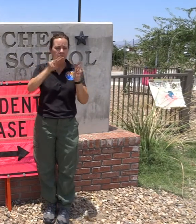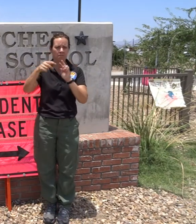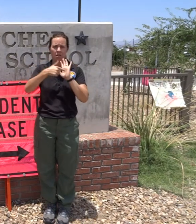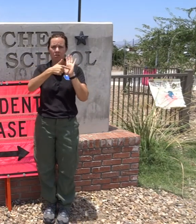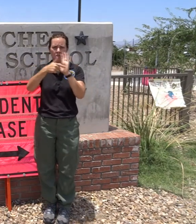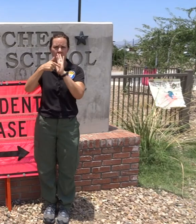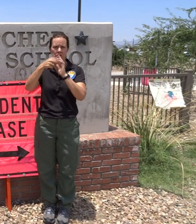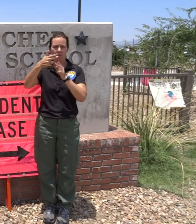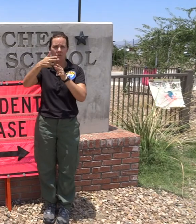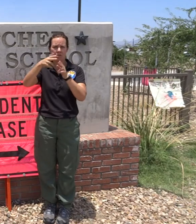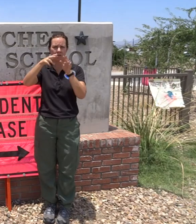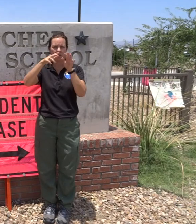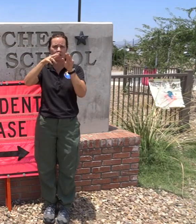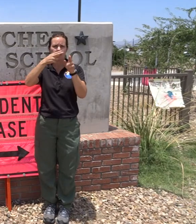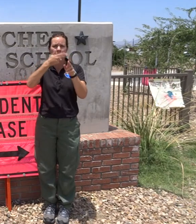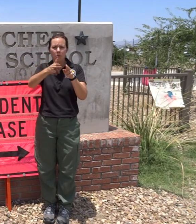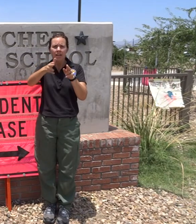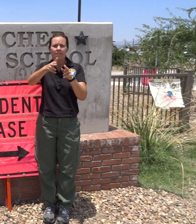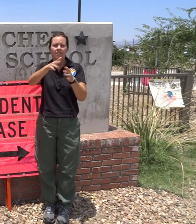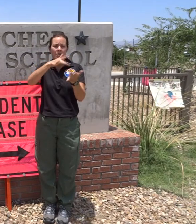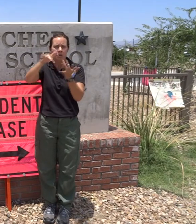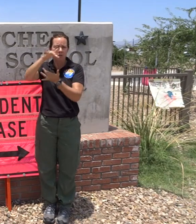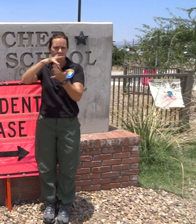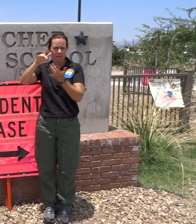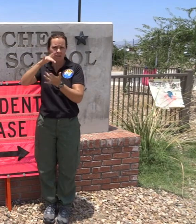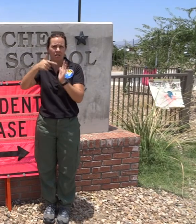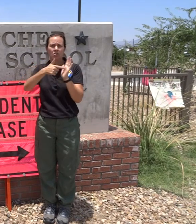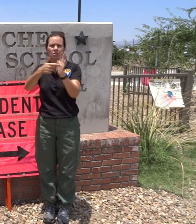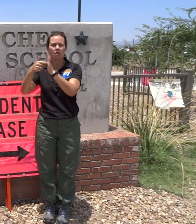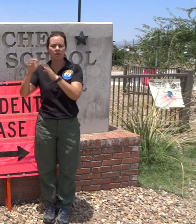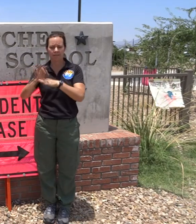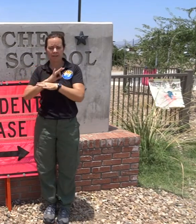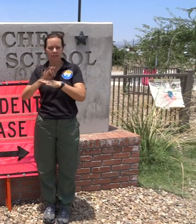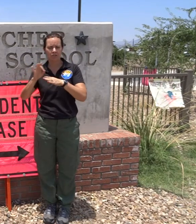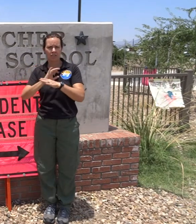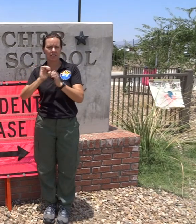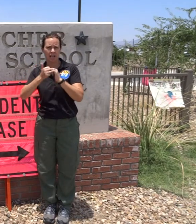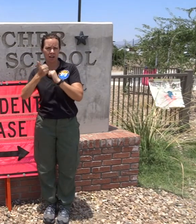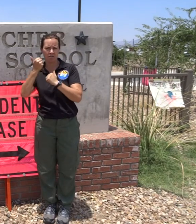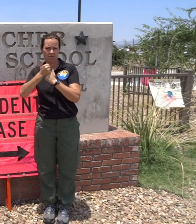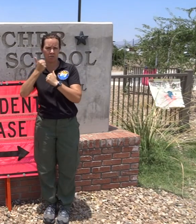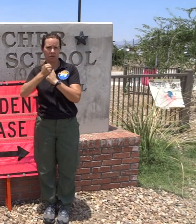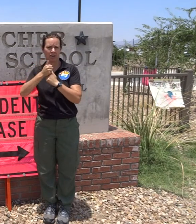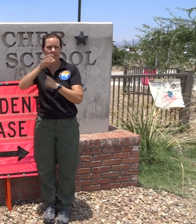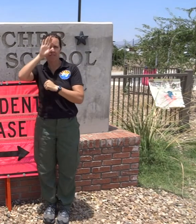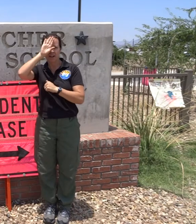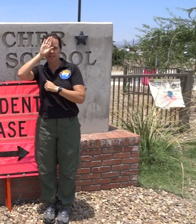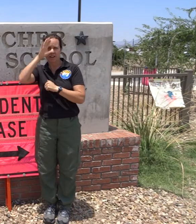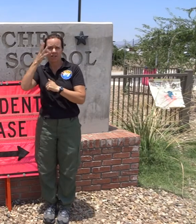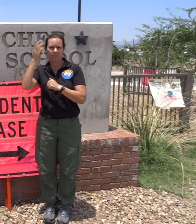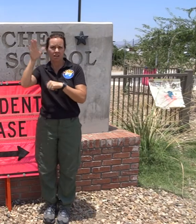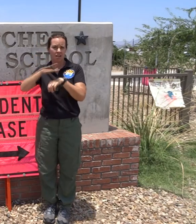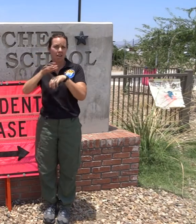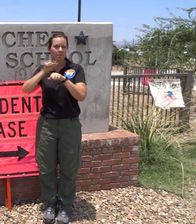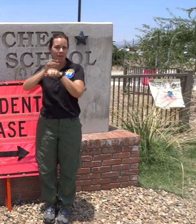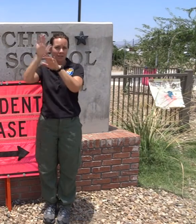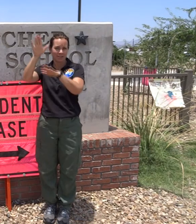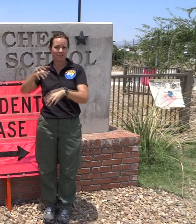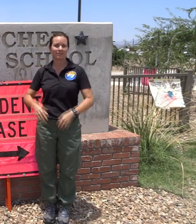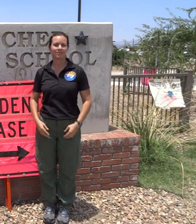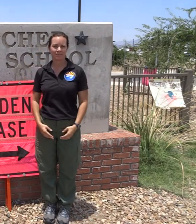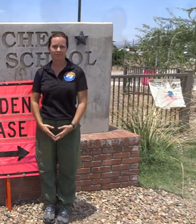and functions that help support the fire fighters.